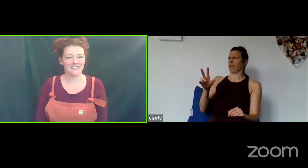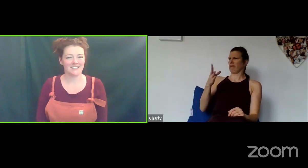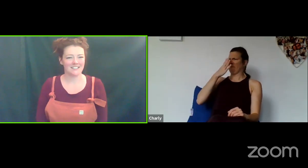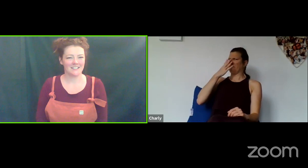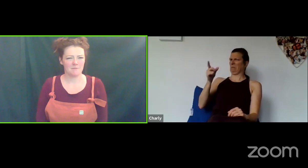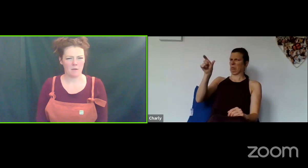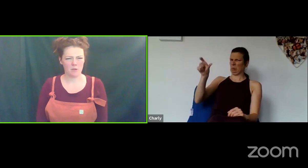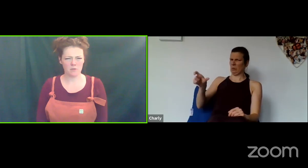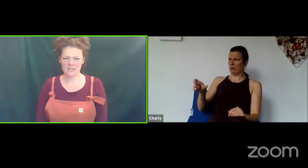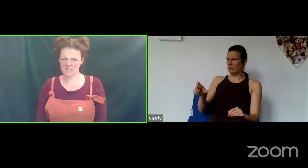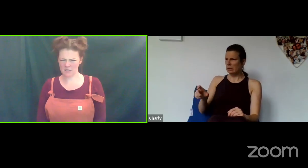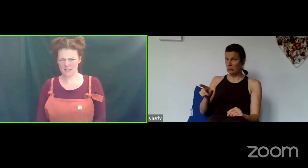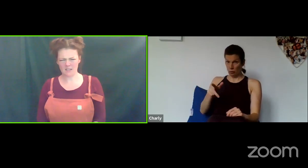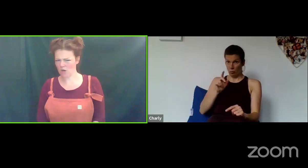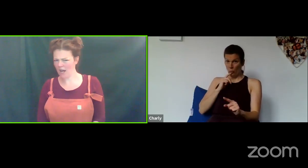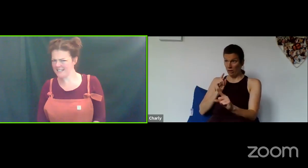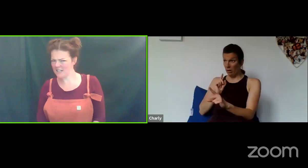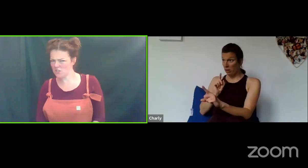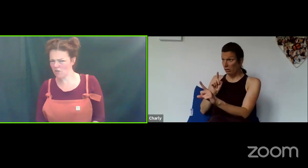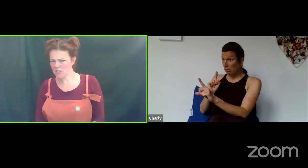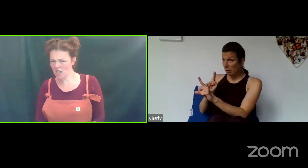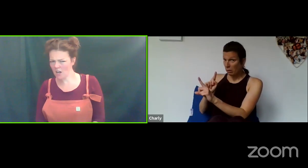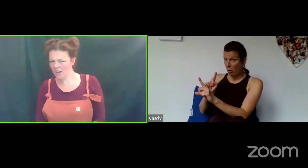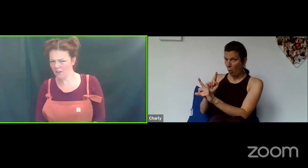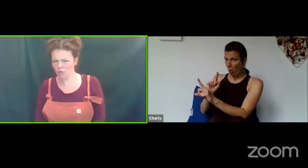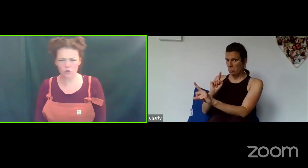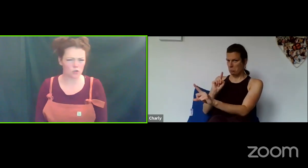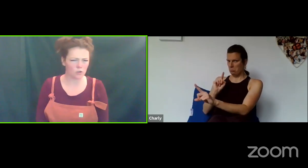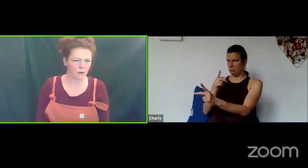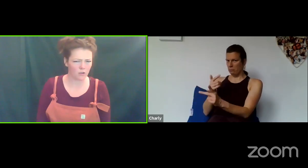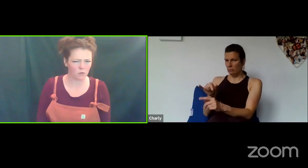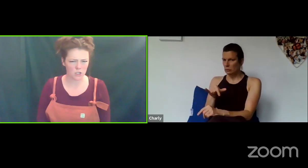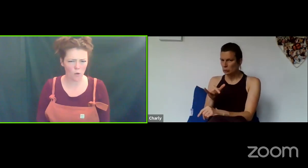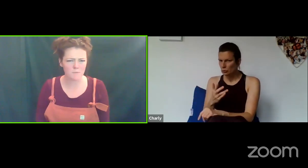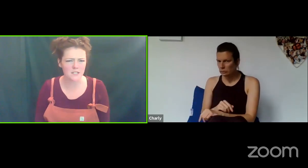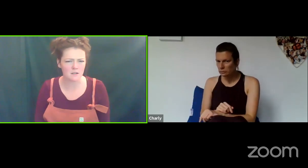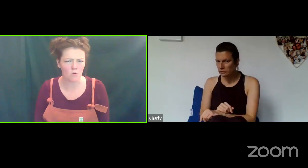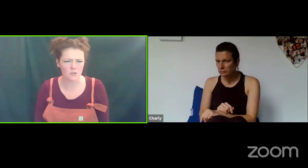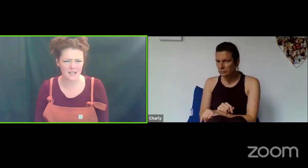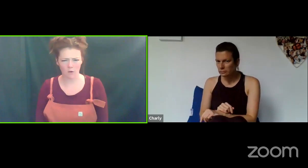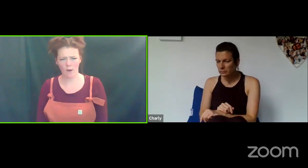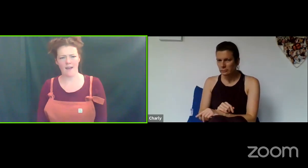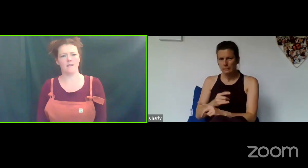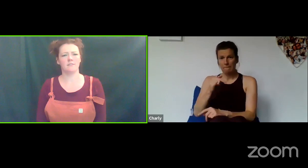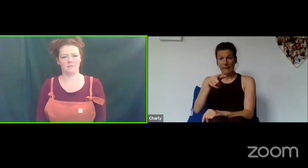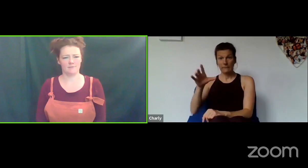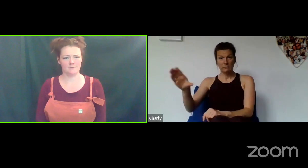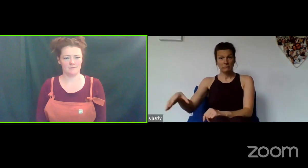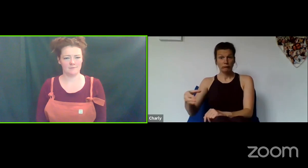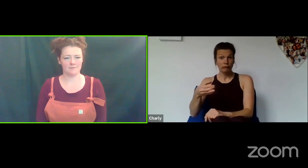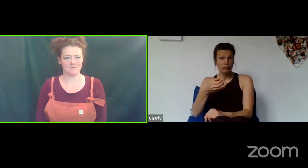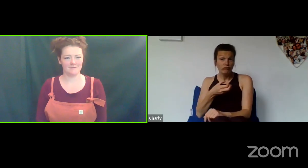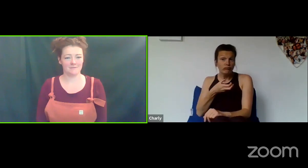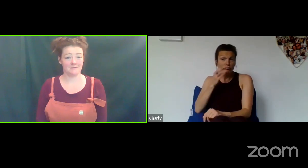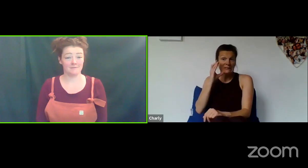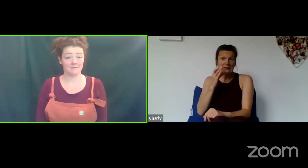Do you see them and think, 'Is that a stranger?' You're not sure whether you want to go up to them or stay away.